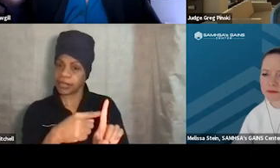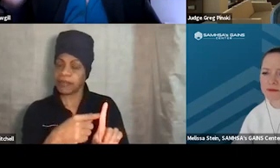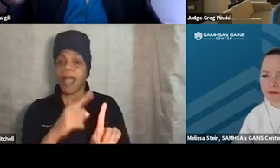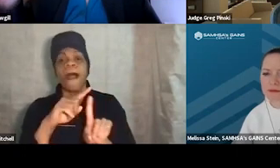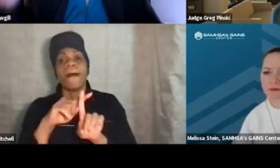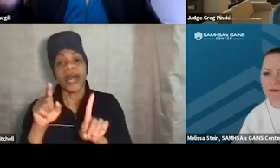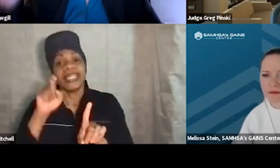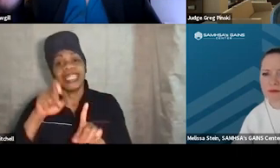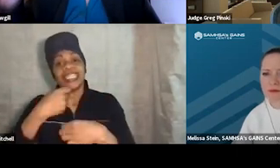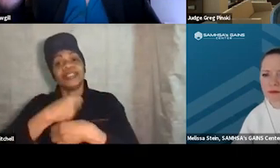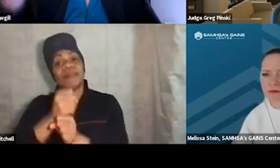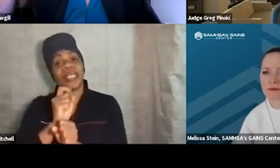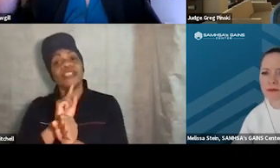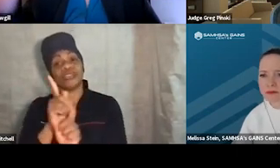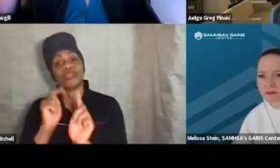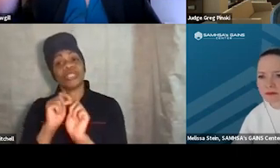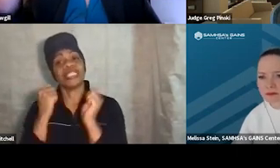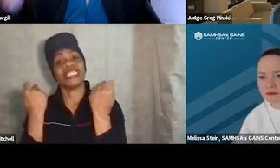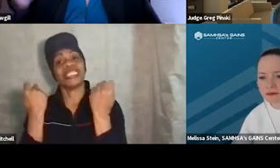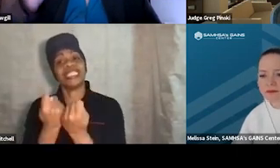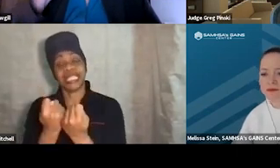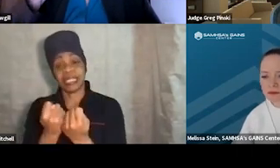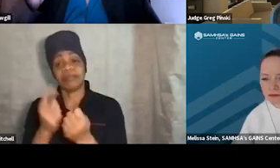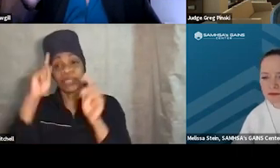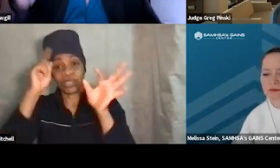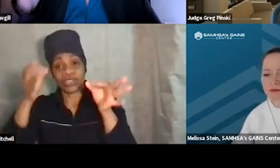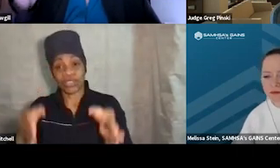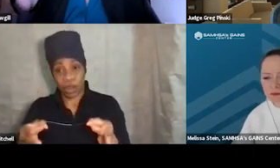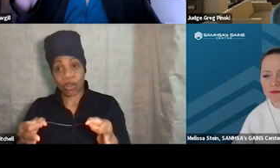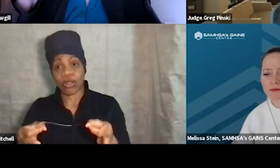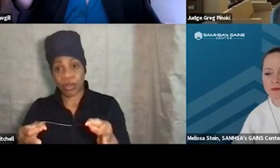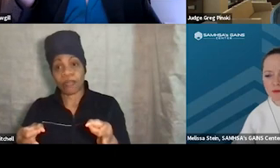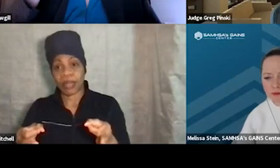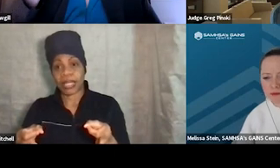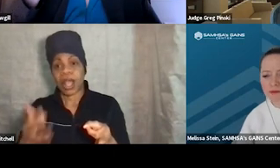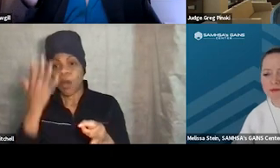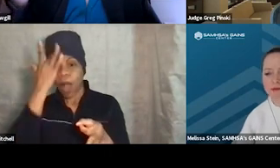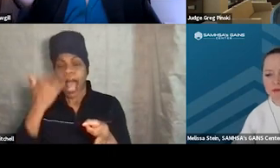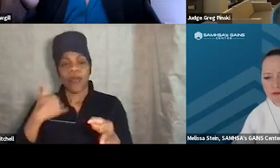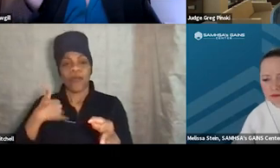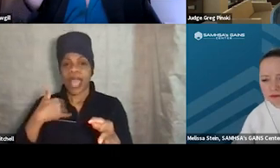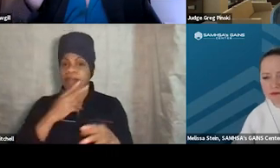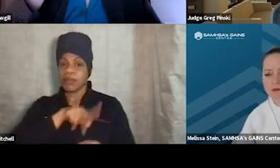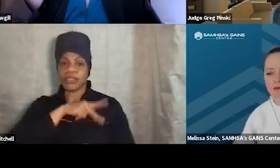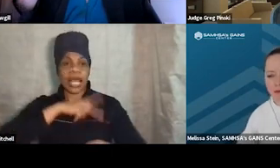the team's determined what will earn 'em, because we have a variety of personalities, and some people are stingy with 'em,